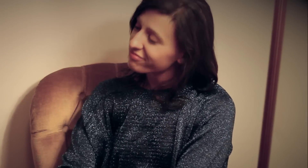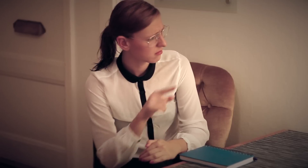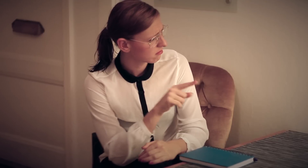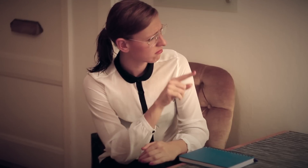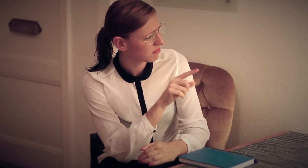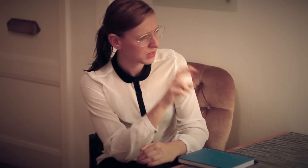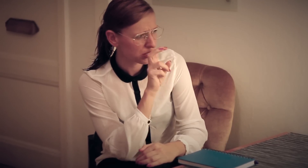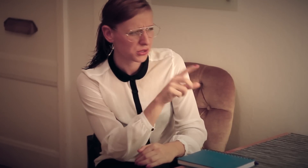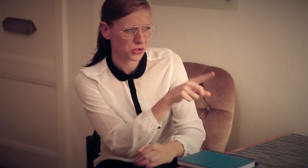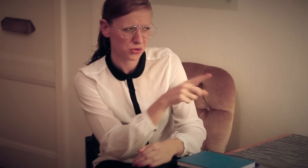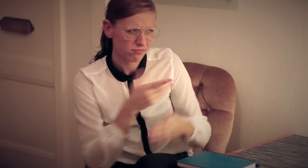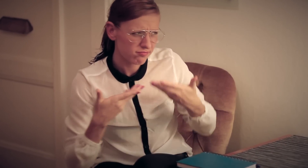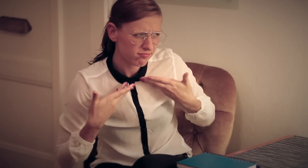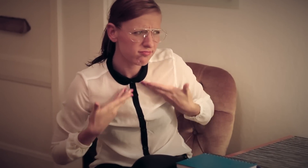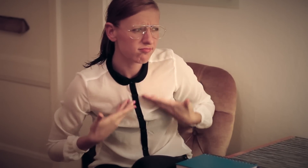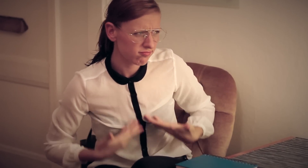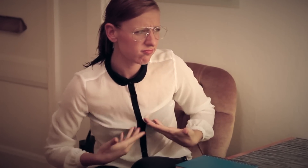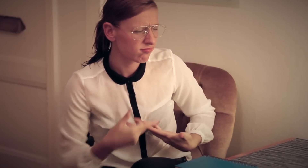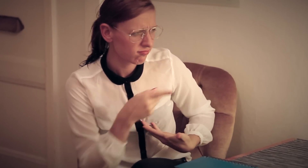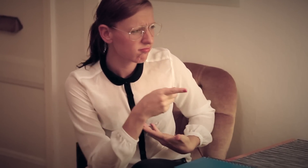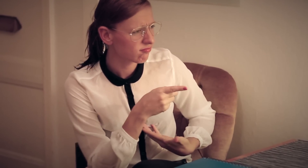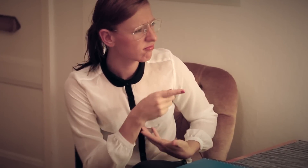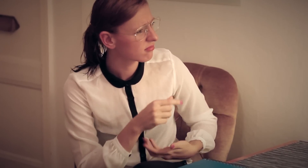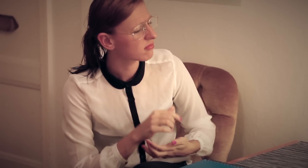He said, "I just think you're depressed"